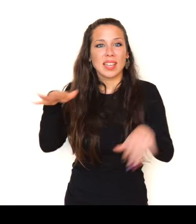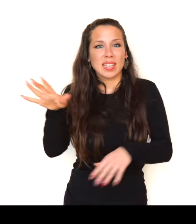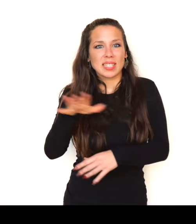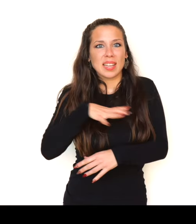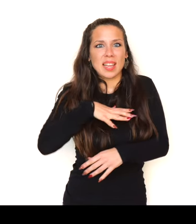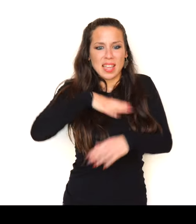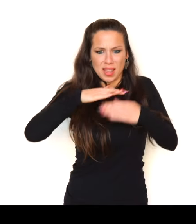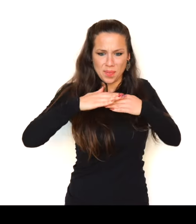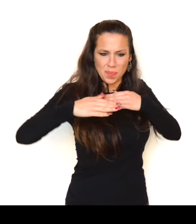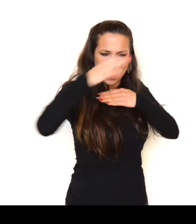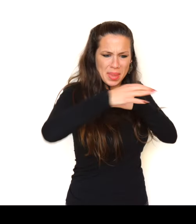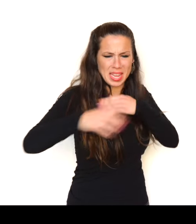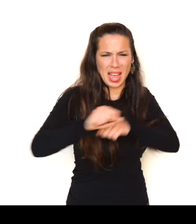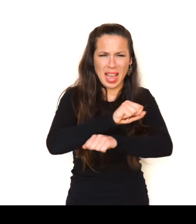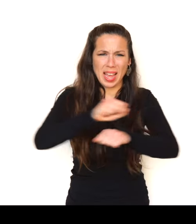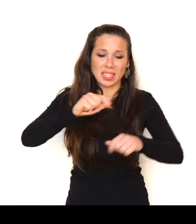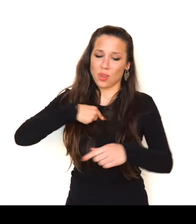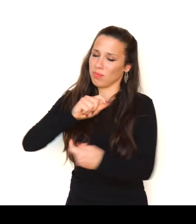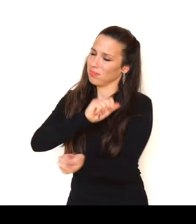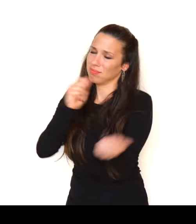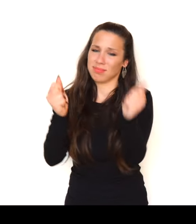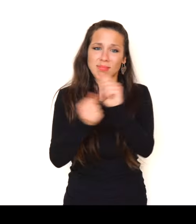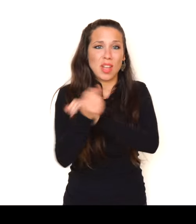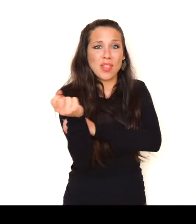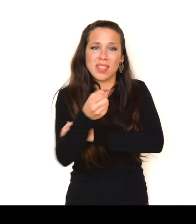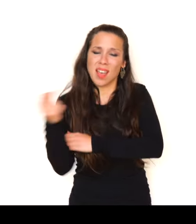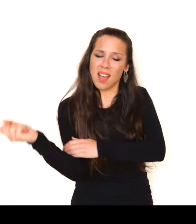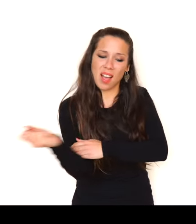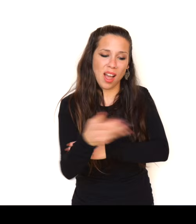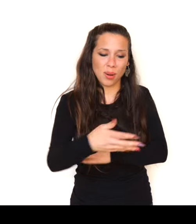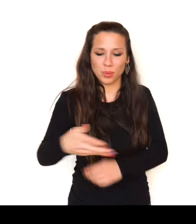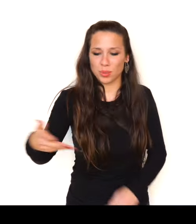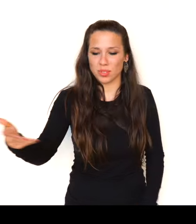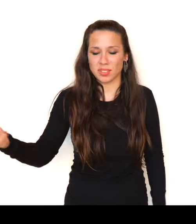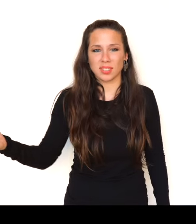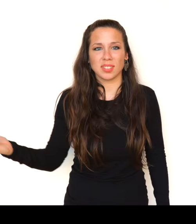I’d make dice from all landmines